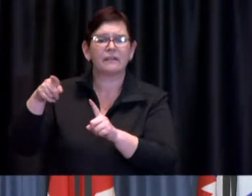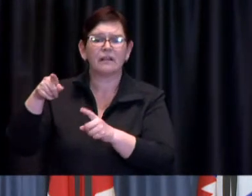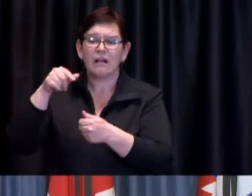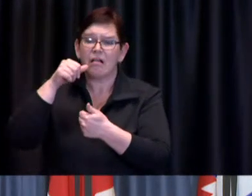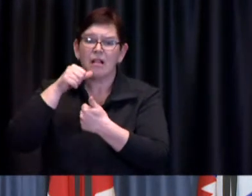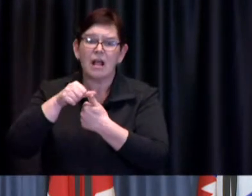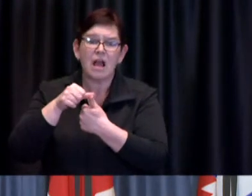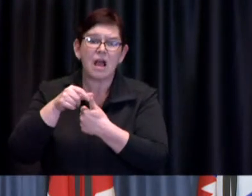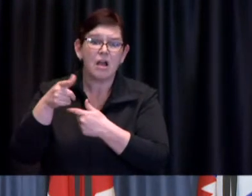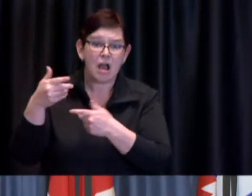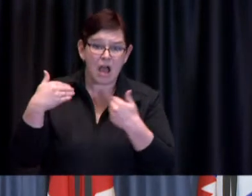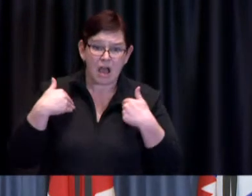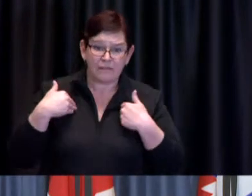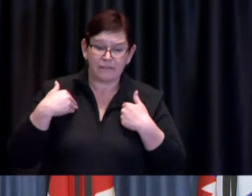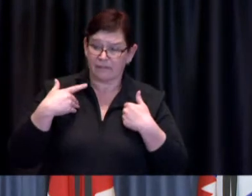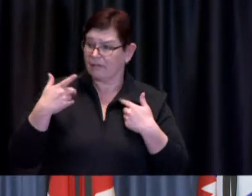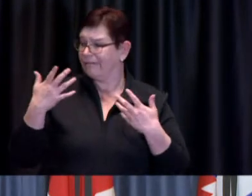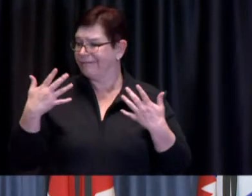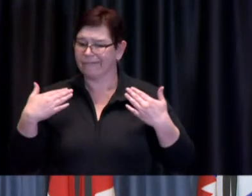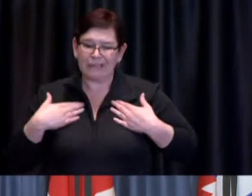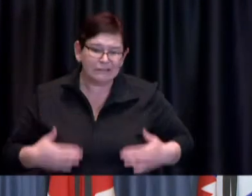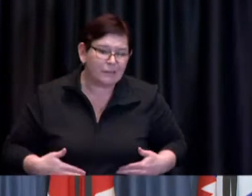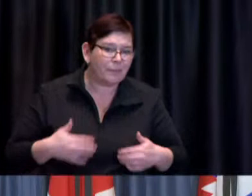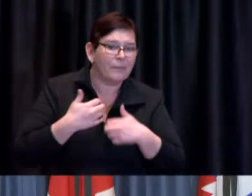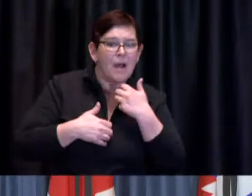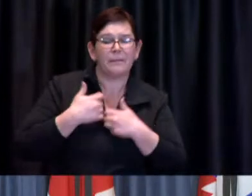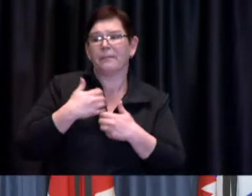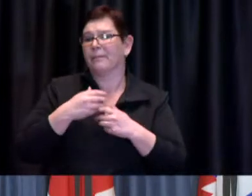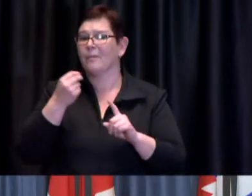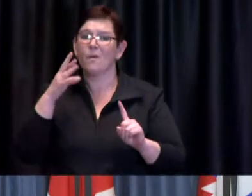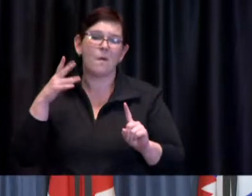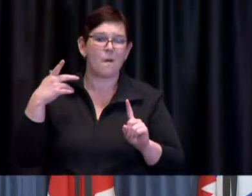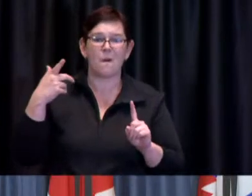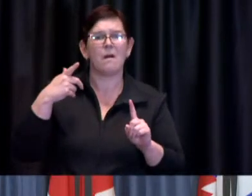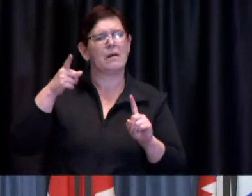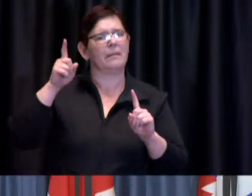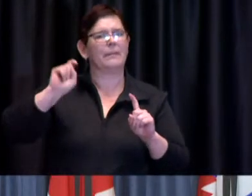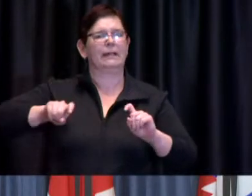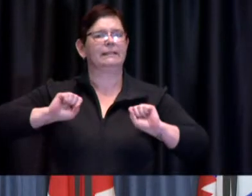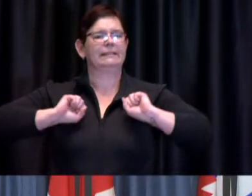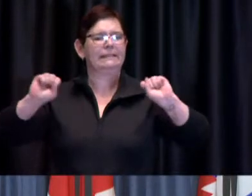or mental disability and that they need to work out that they bring that note and some of them